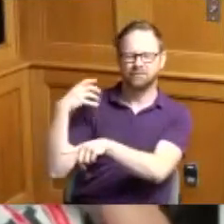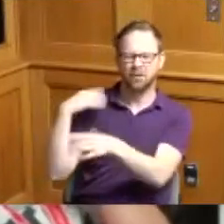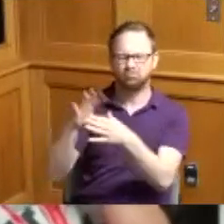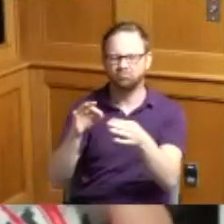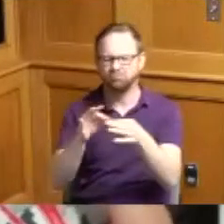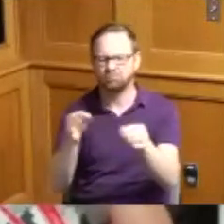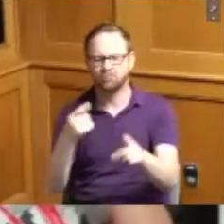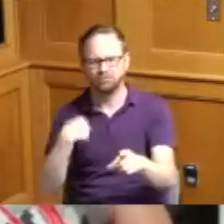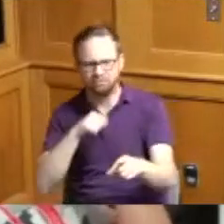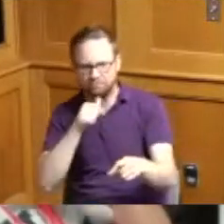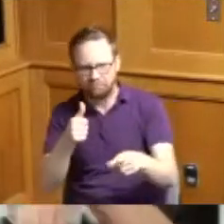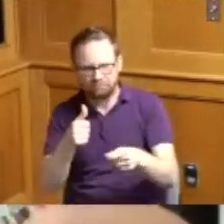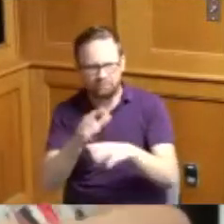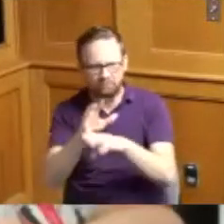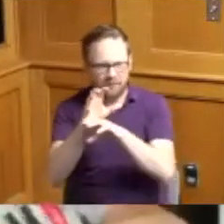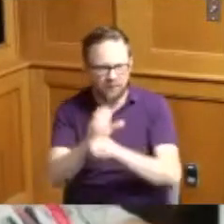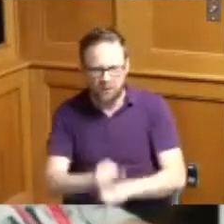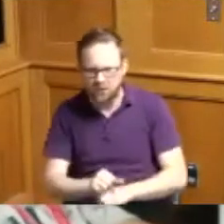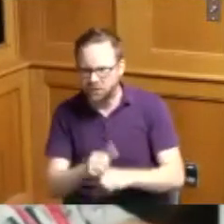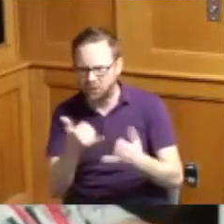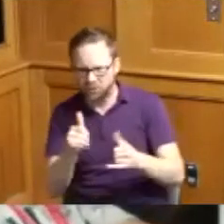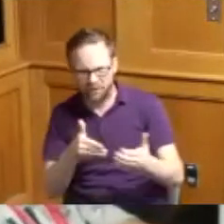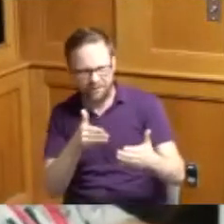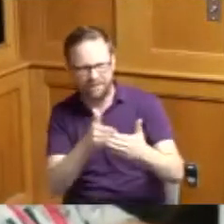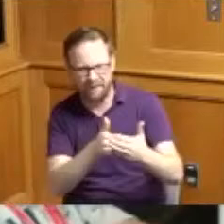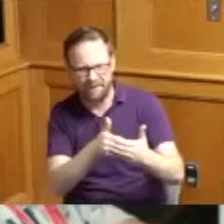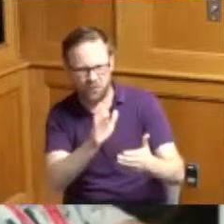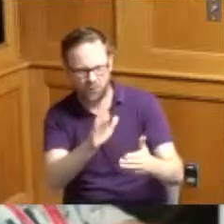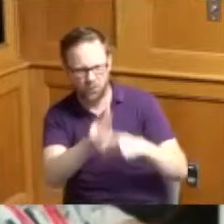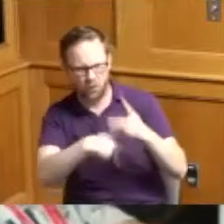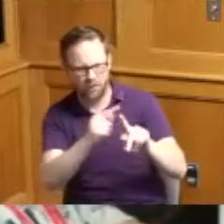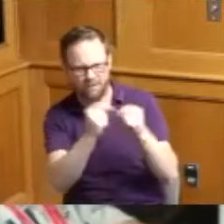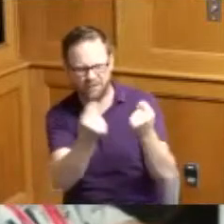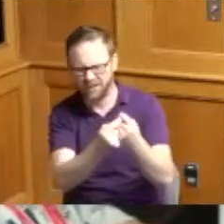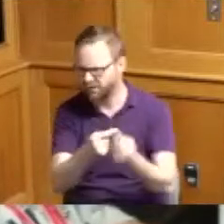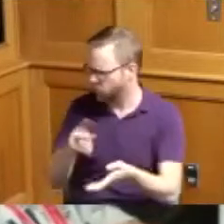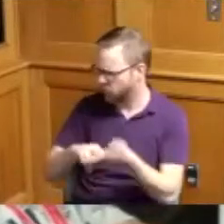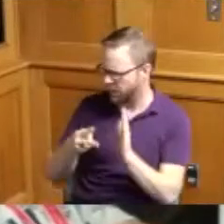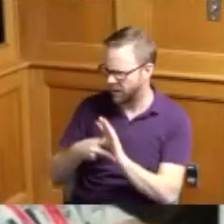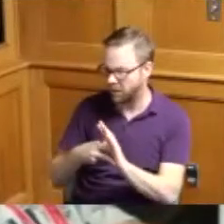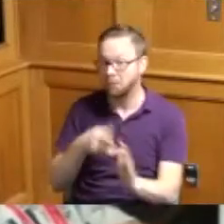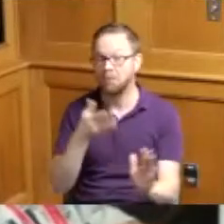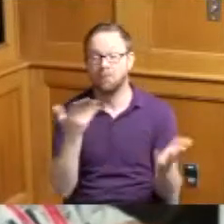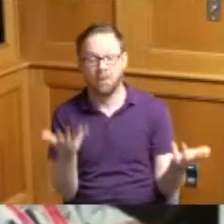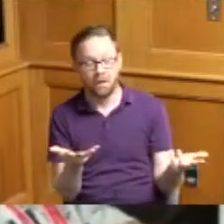not used to playing with teams like how you play I said what do you mean he said well we have we have